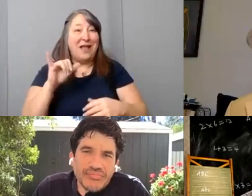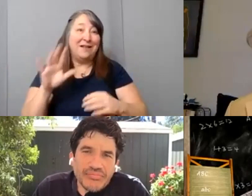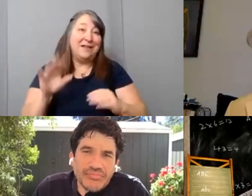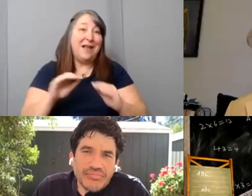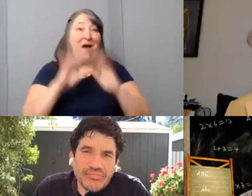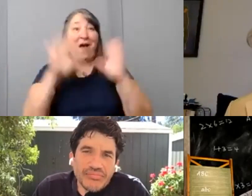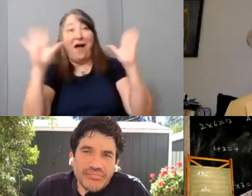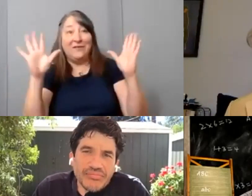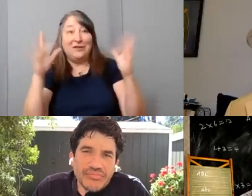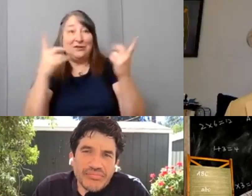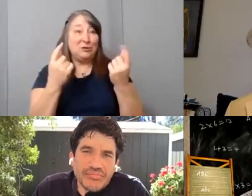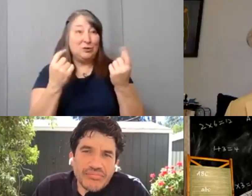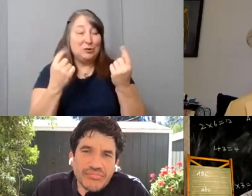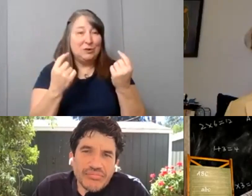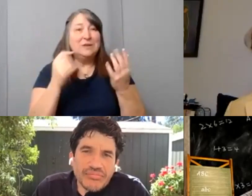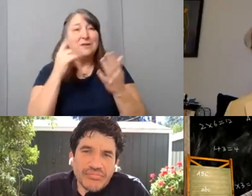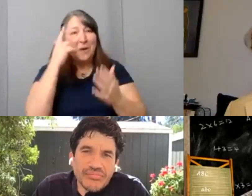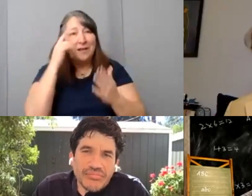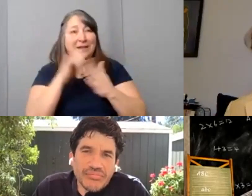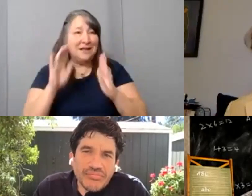And so I think that's a great suggestion on Mark’s part.